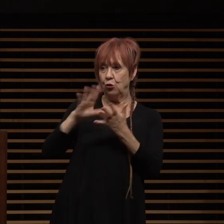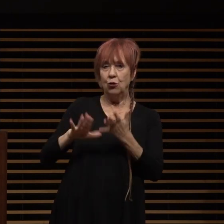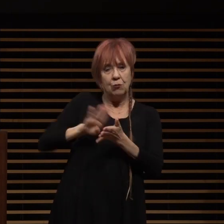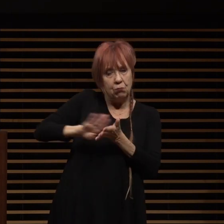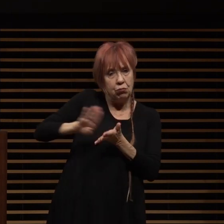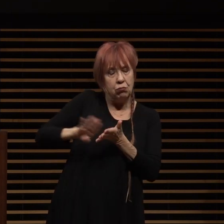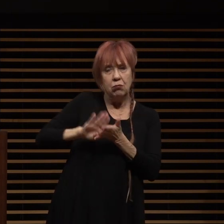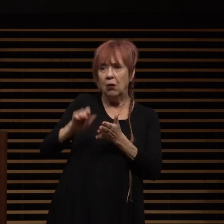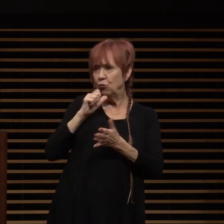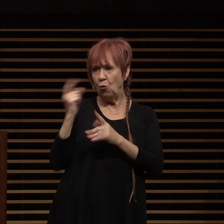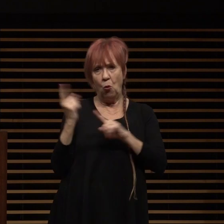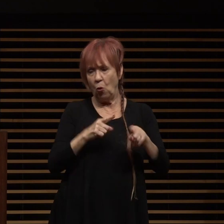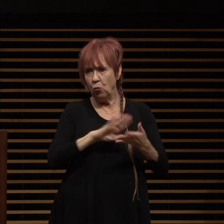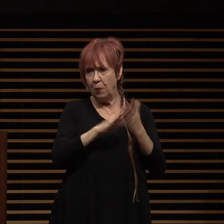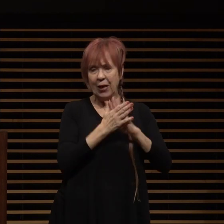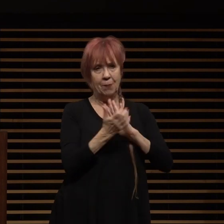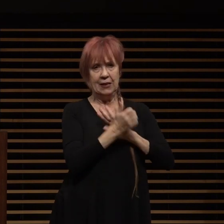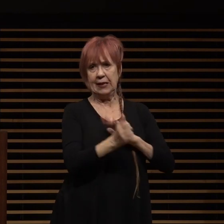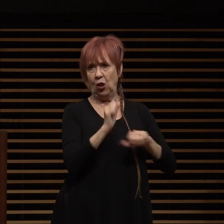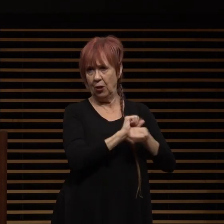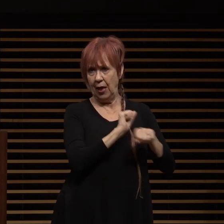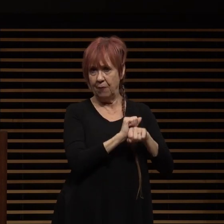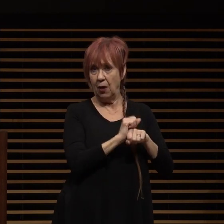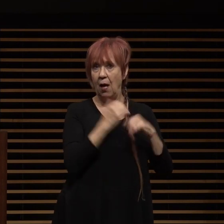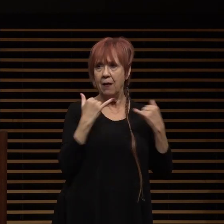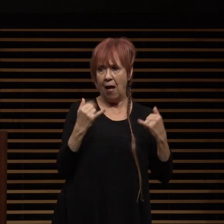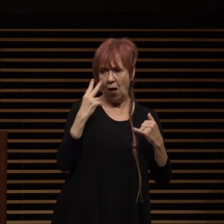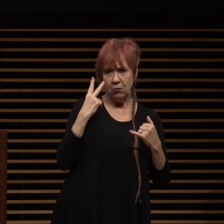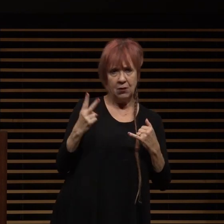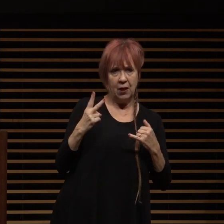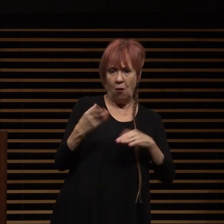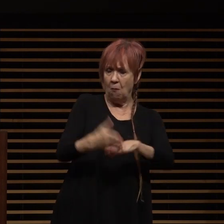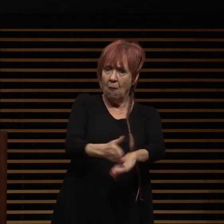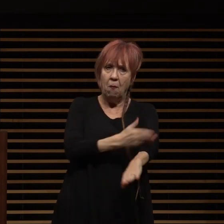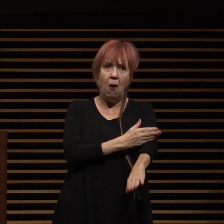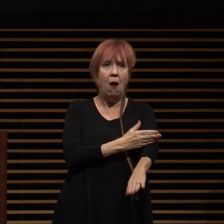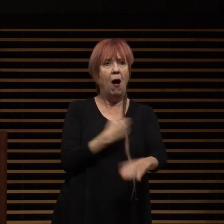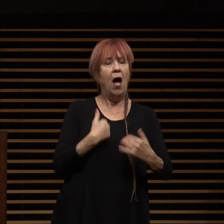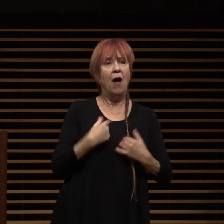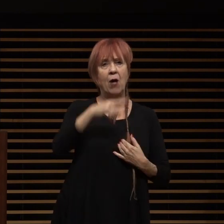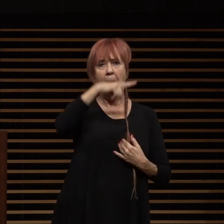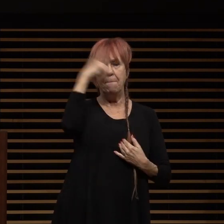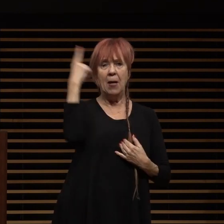labor now if we look at how far we've come we